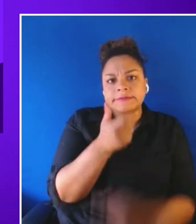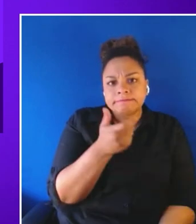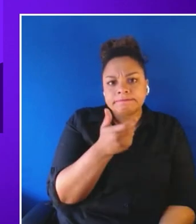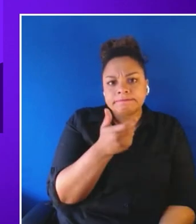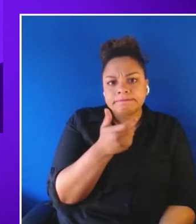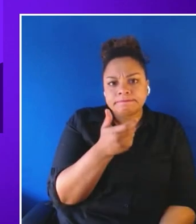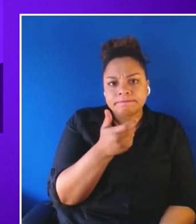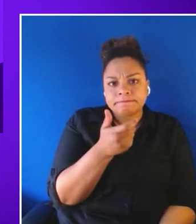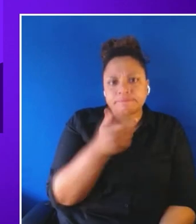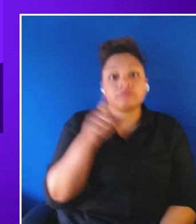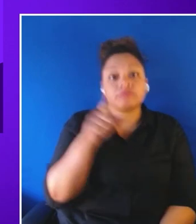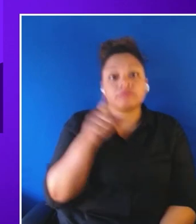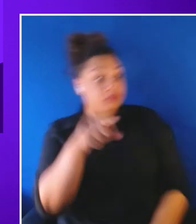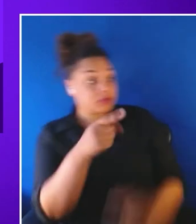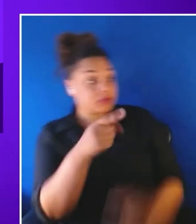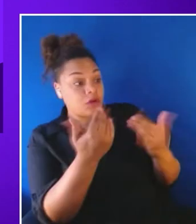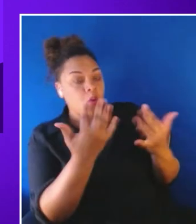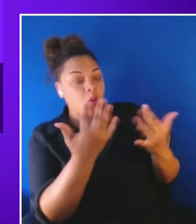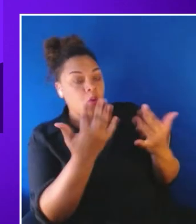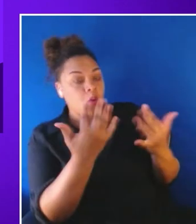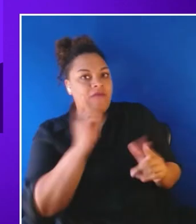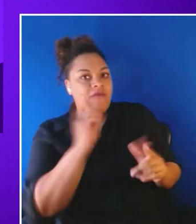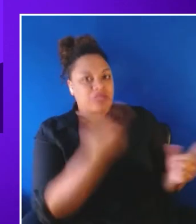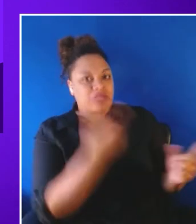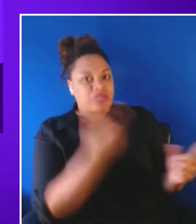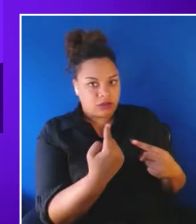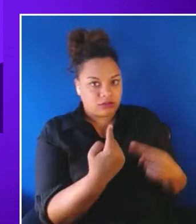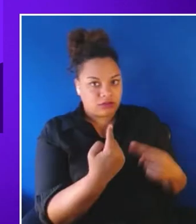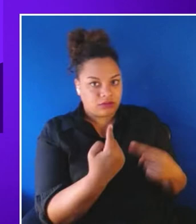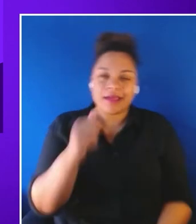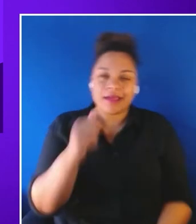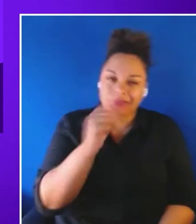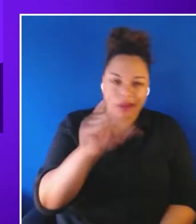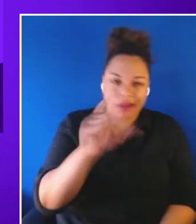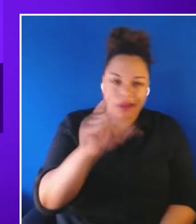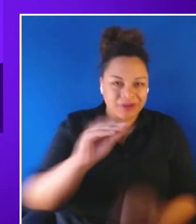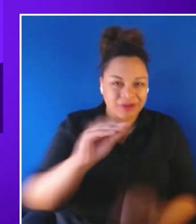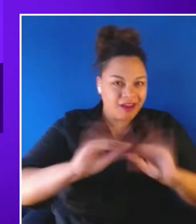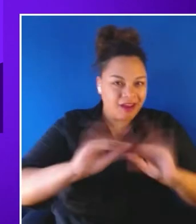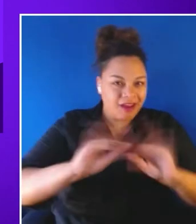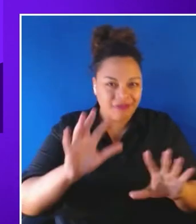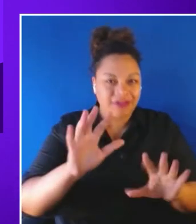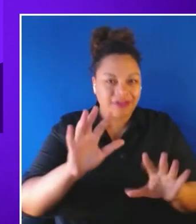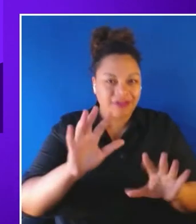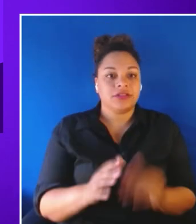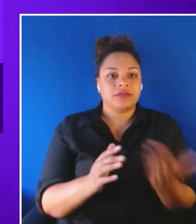the trainee. And this is not 100 obvious. So in the second image the proposed solution includes